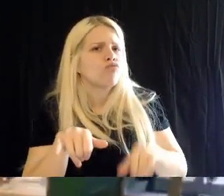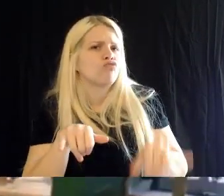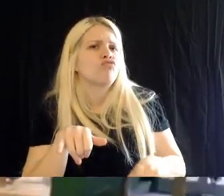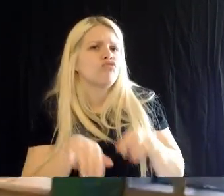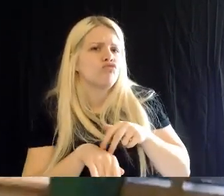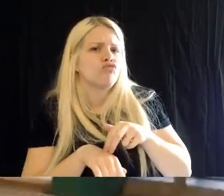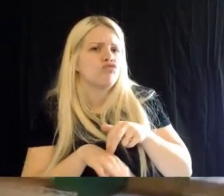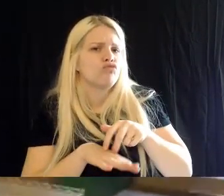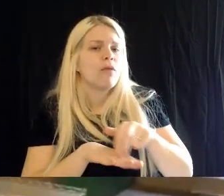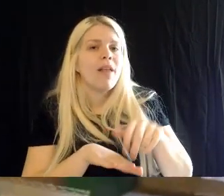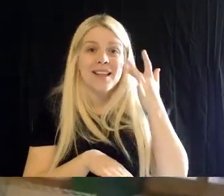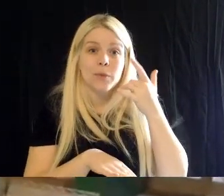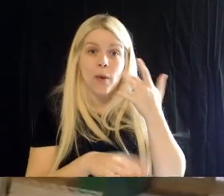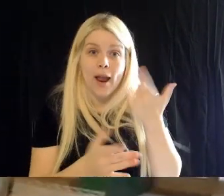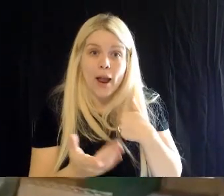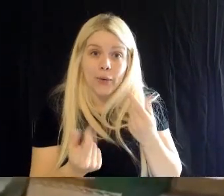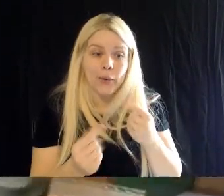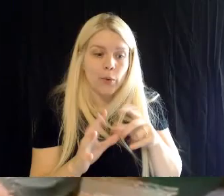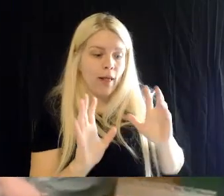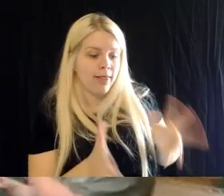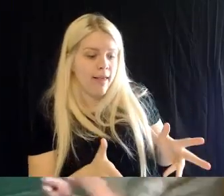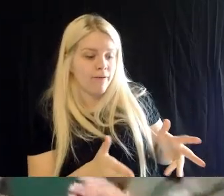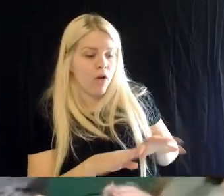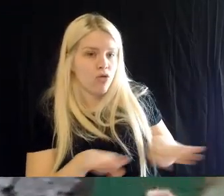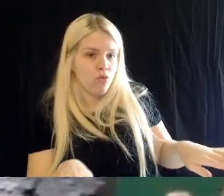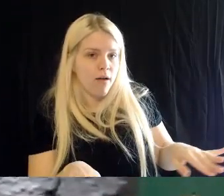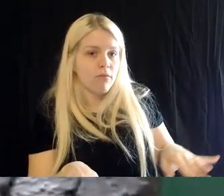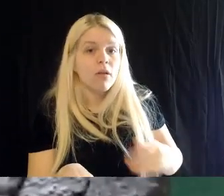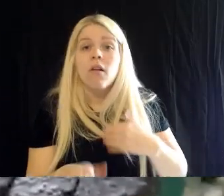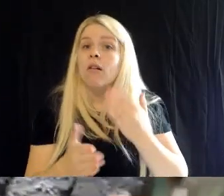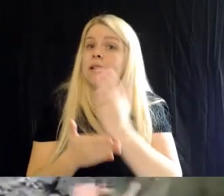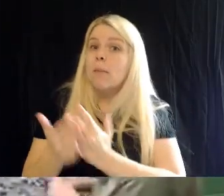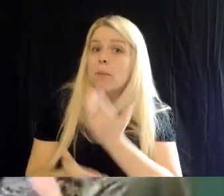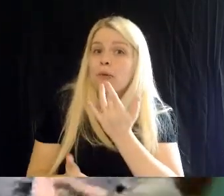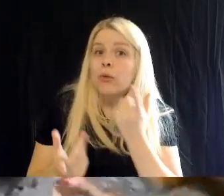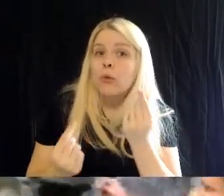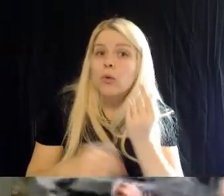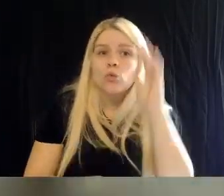And then we have birds that like to stay more in the trees. Brad: Okay.